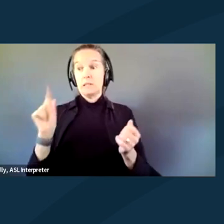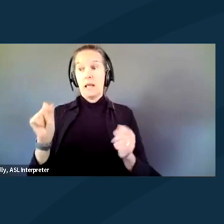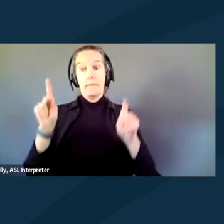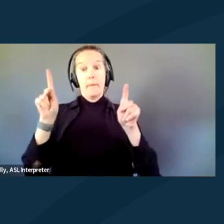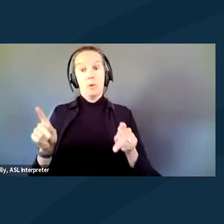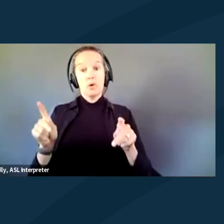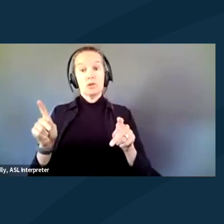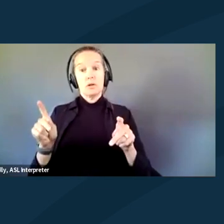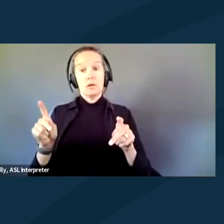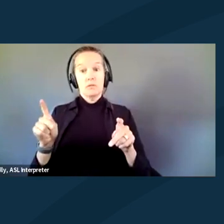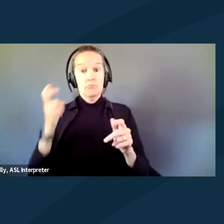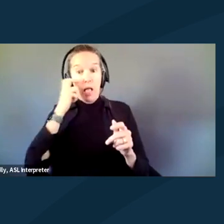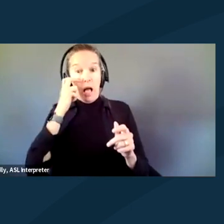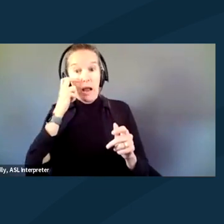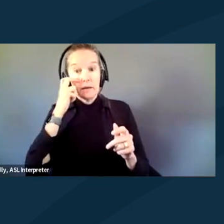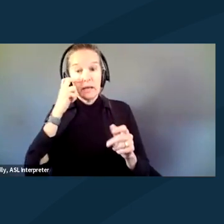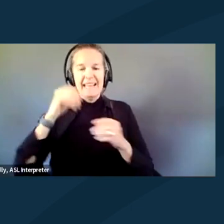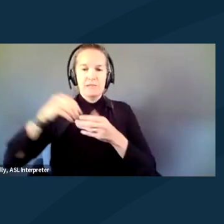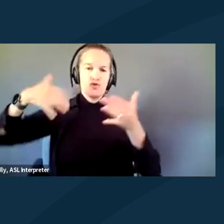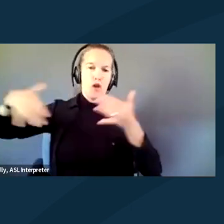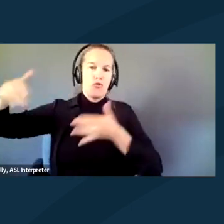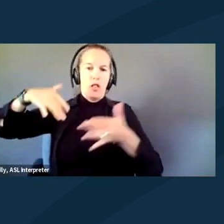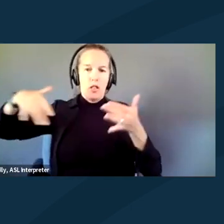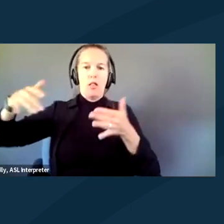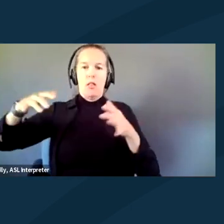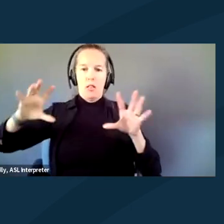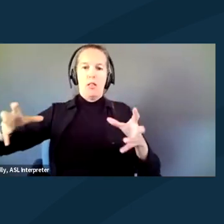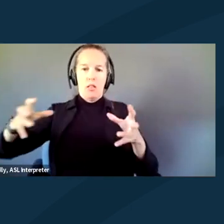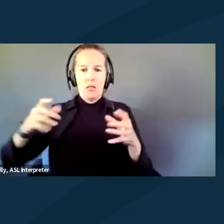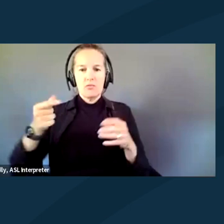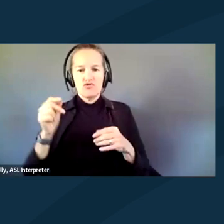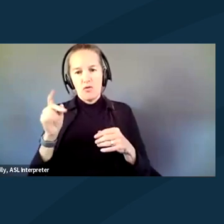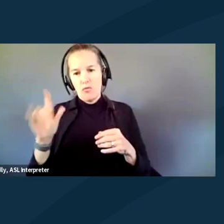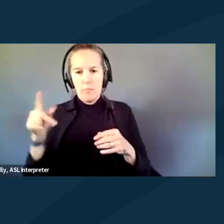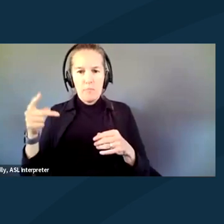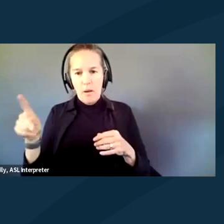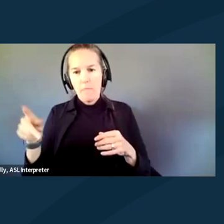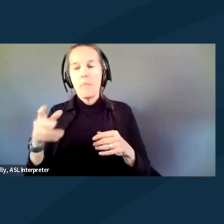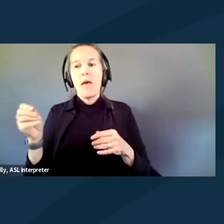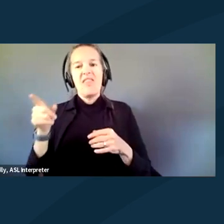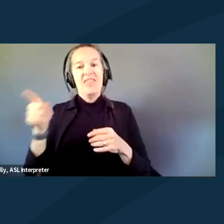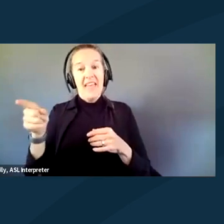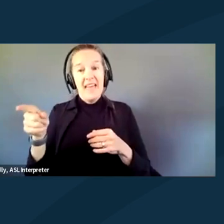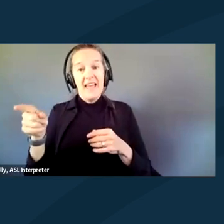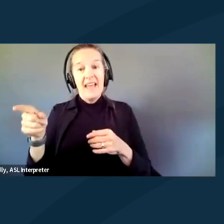a blind person placed in general population, and then they insisted that I become a trustee